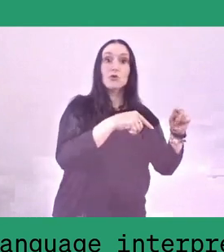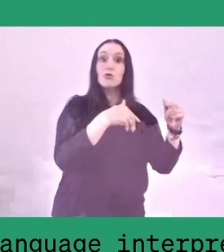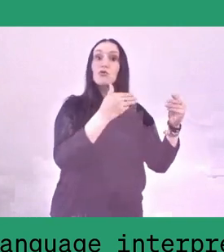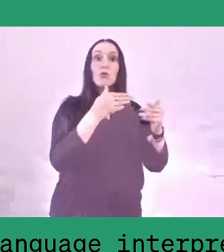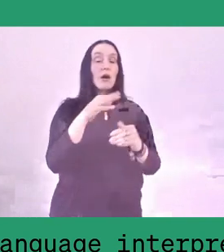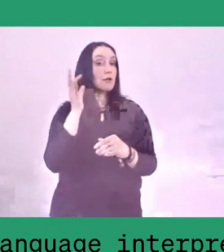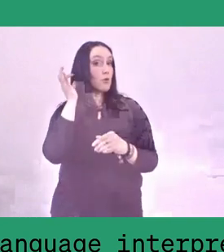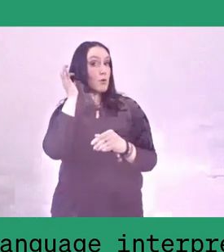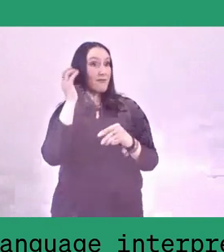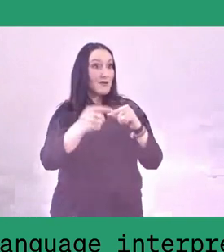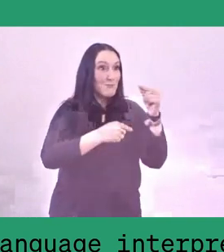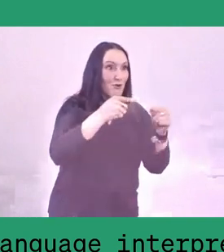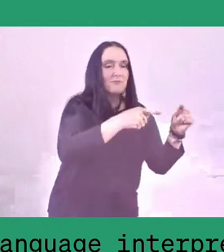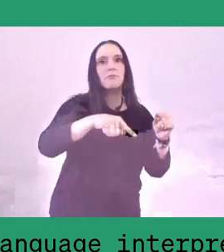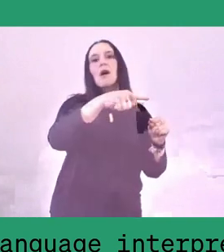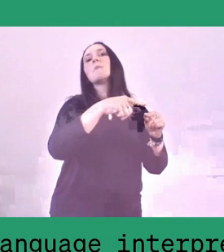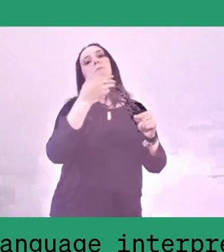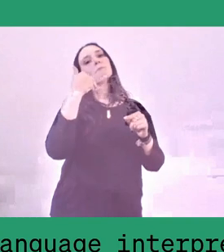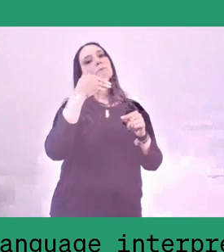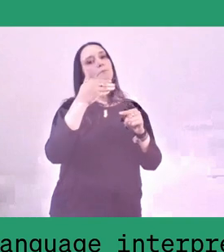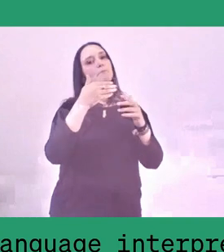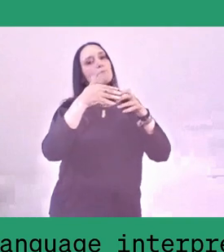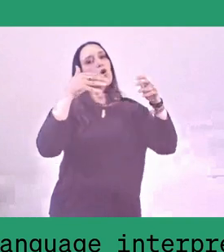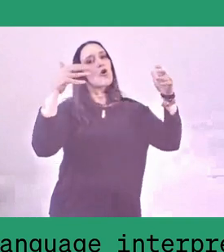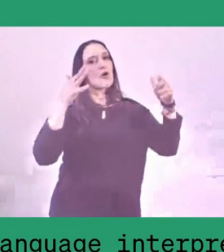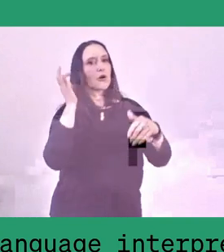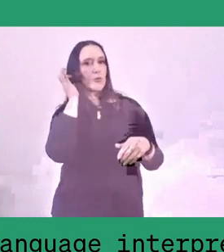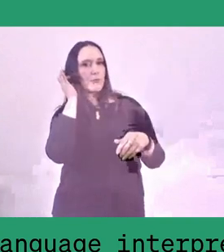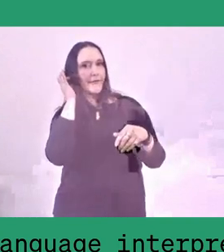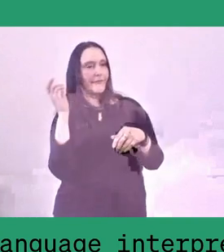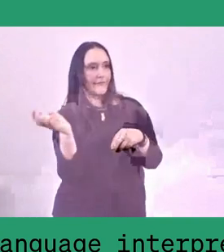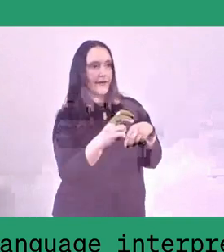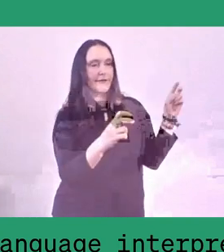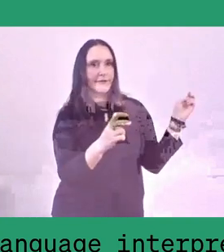and some of them are very powerful women leaders also.